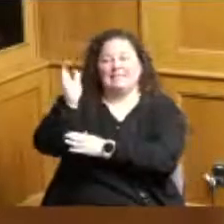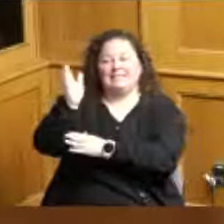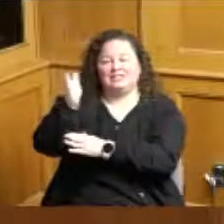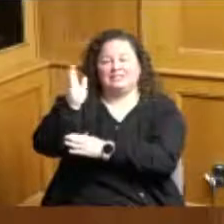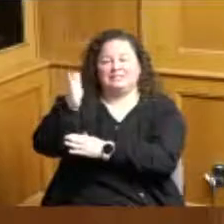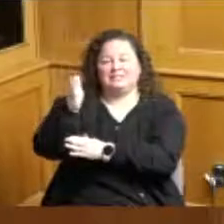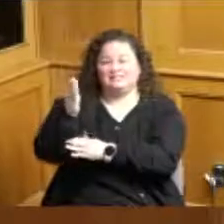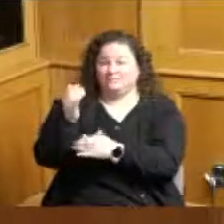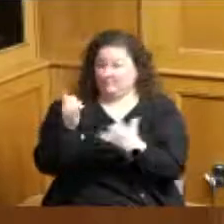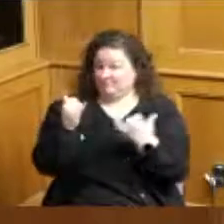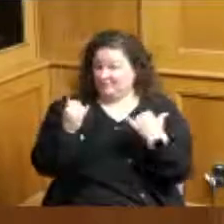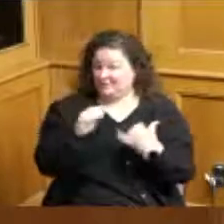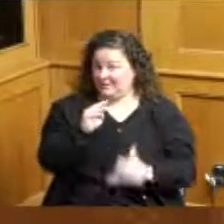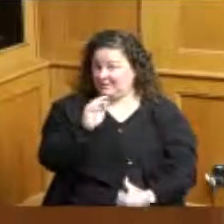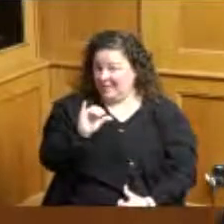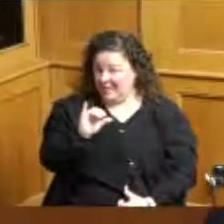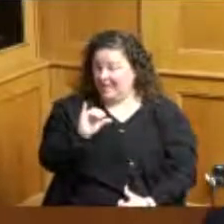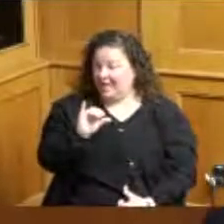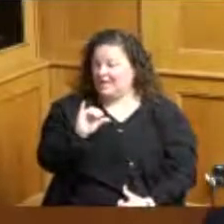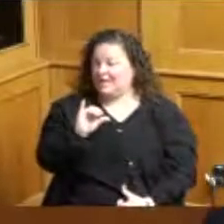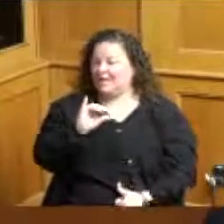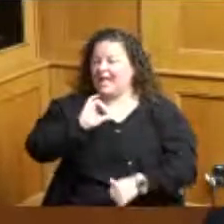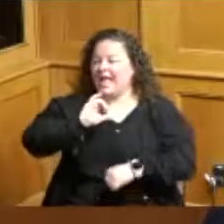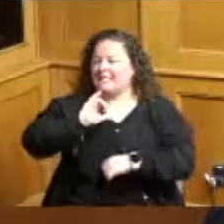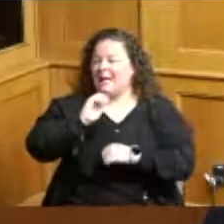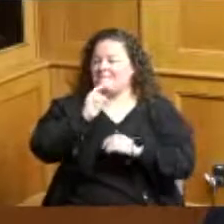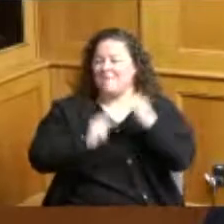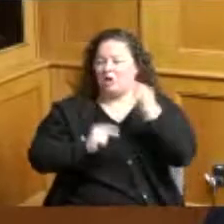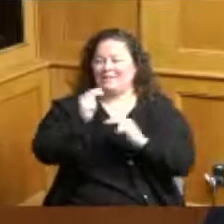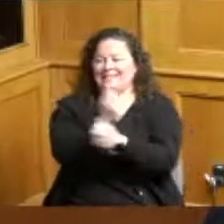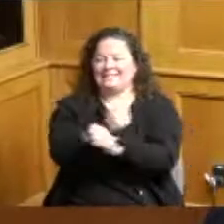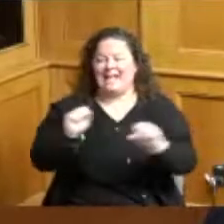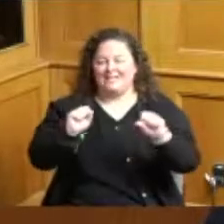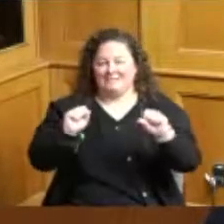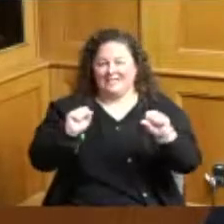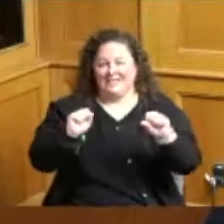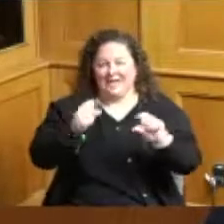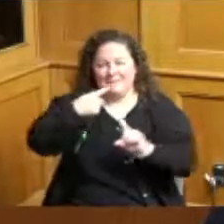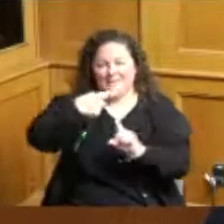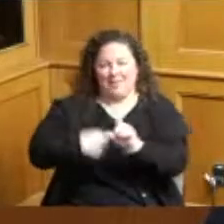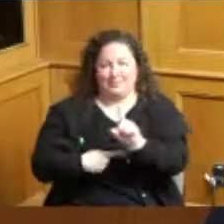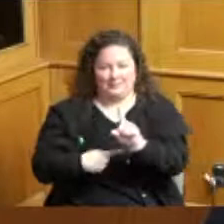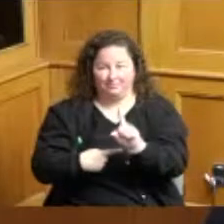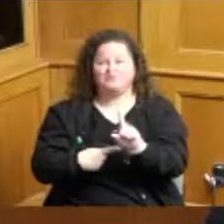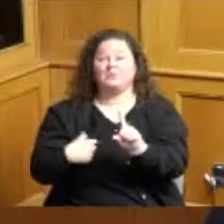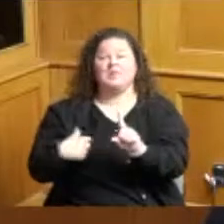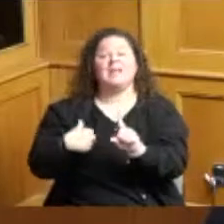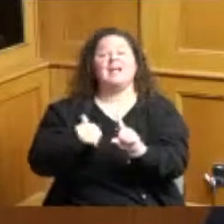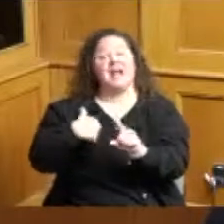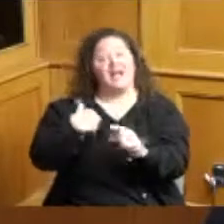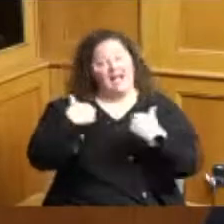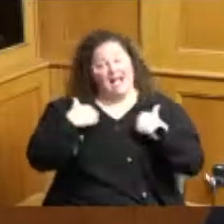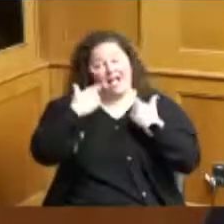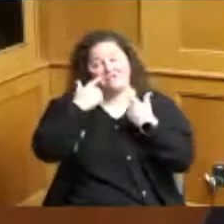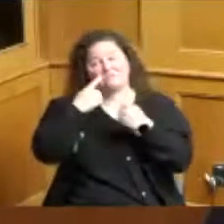May is Building Safety Month and I do have a proclamation to proclaim Building Safety Month